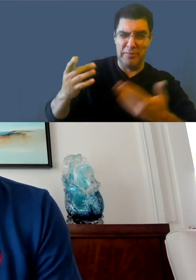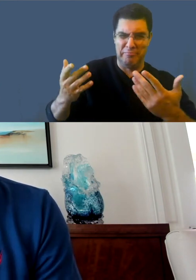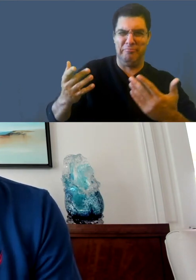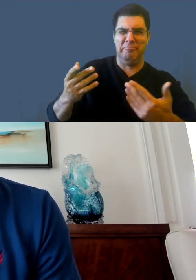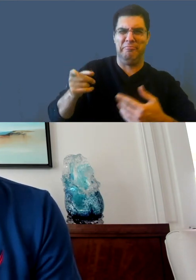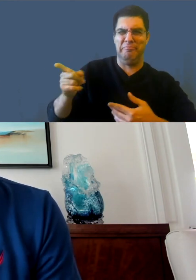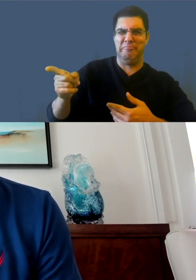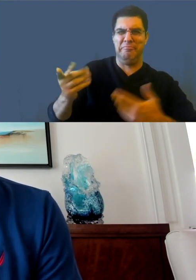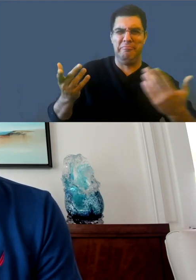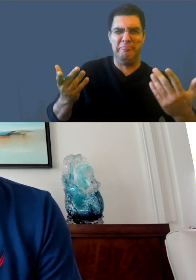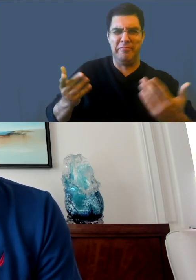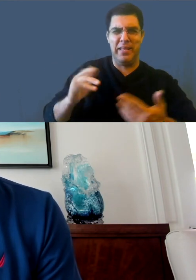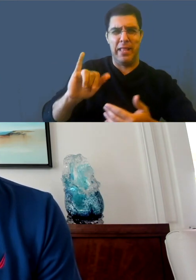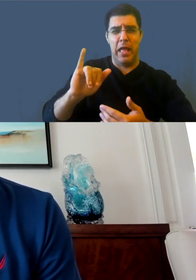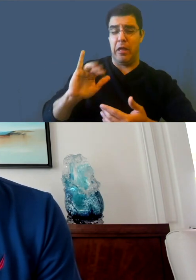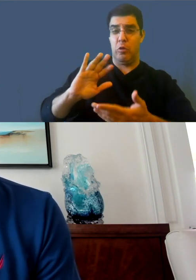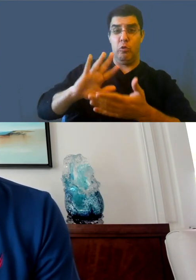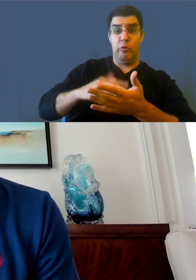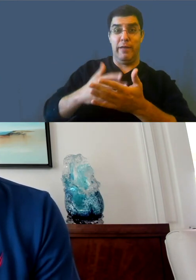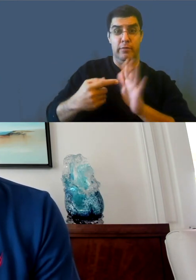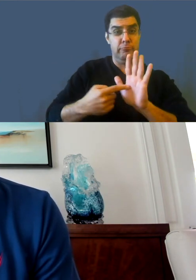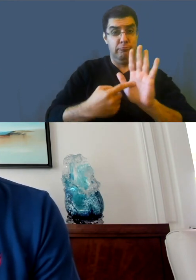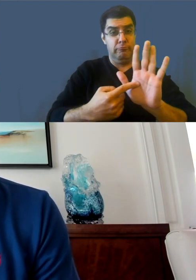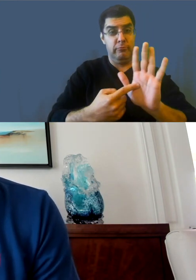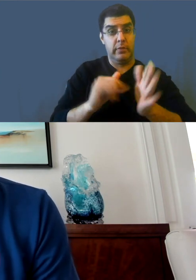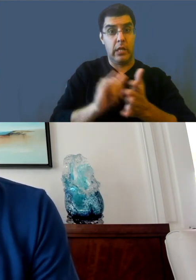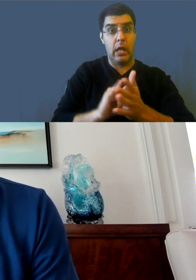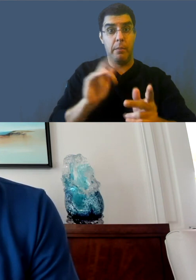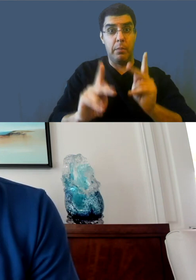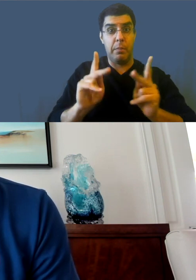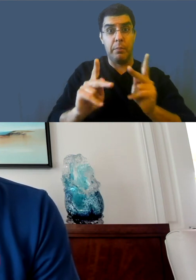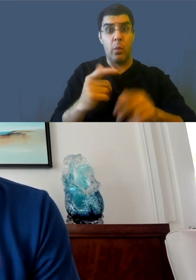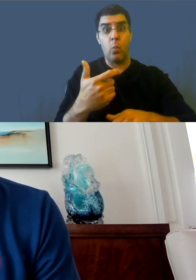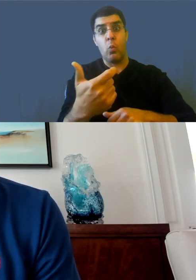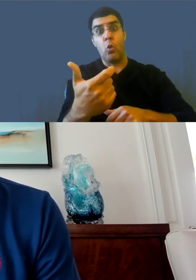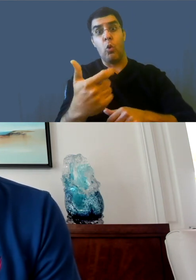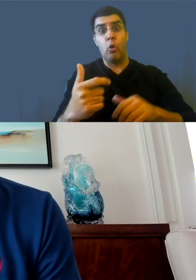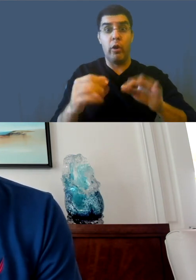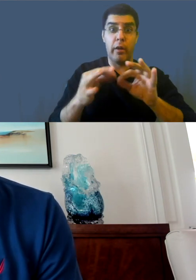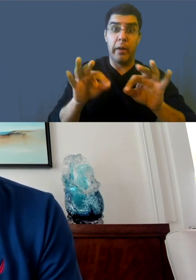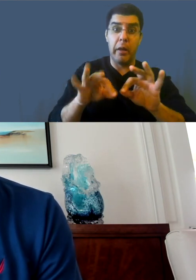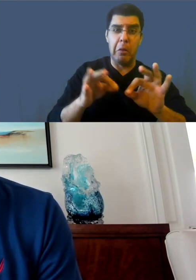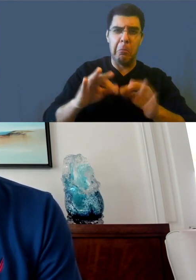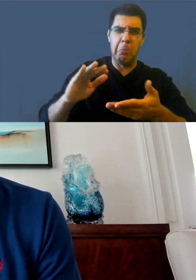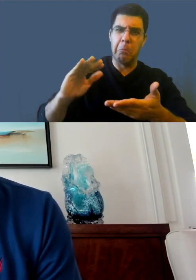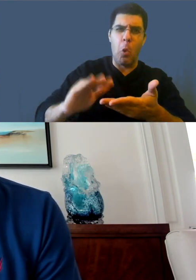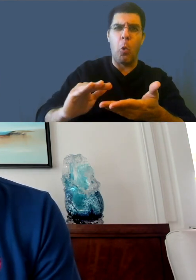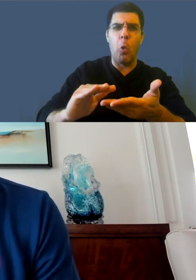And then the third part of course, is the data questions about the data and I've shown them the graphs.